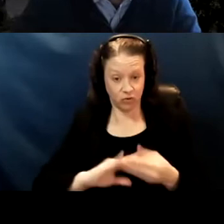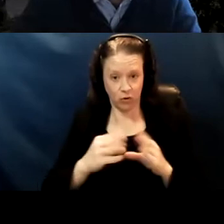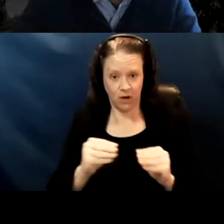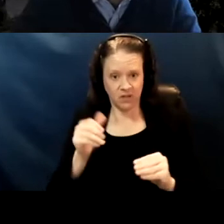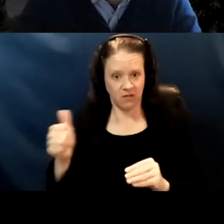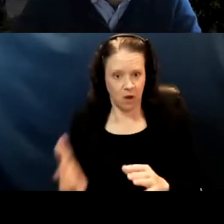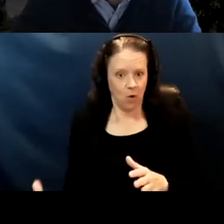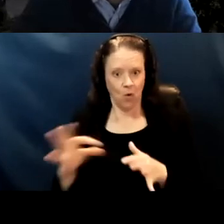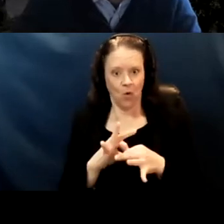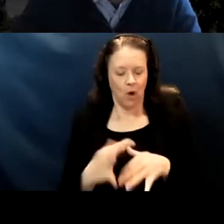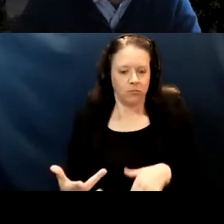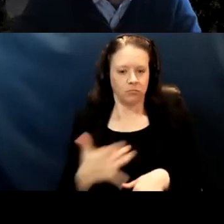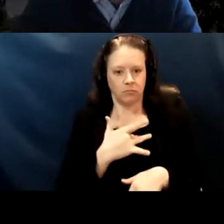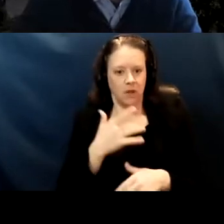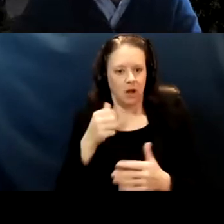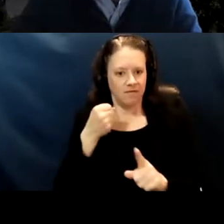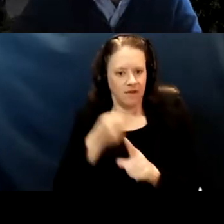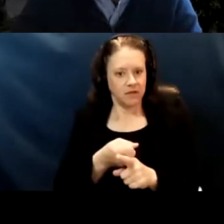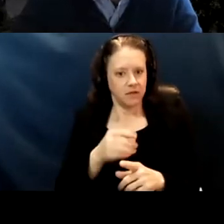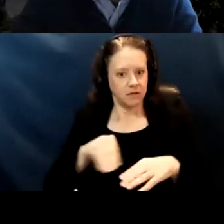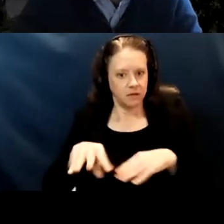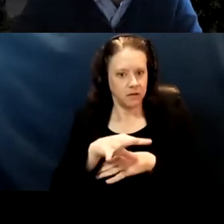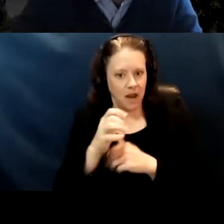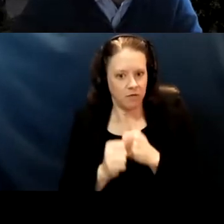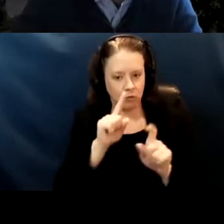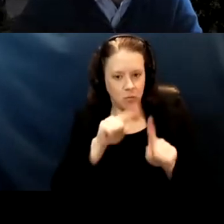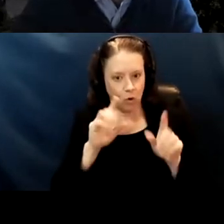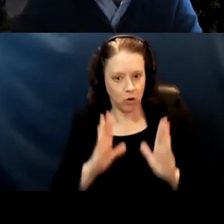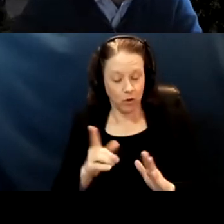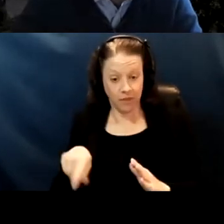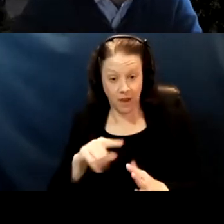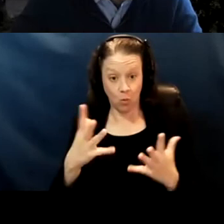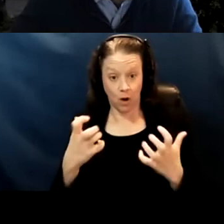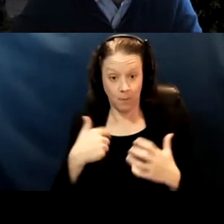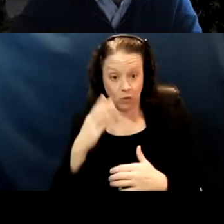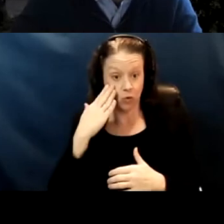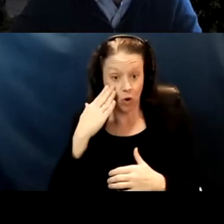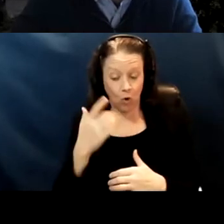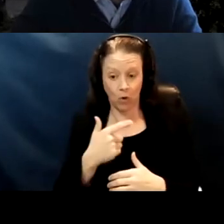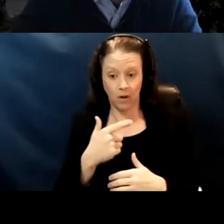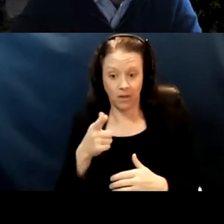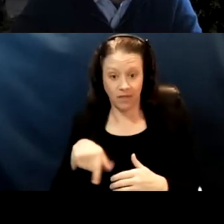that affected every reporter. They wanted me to know that they had a stake in the game